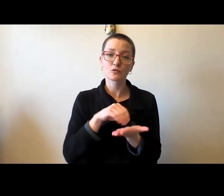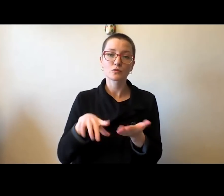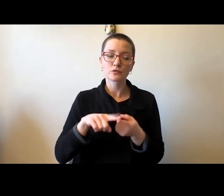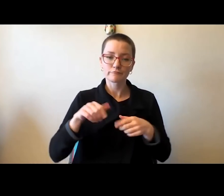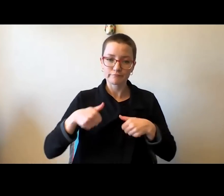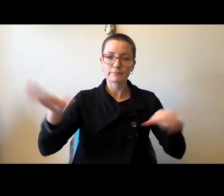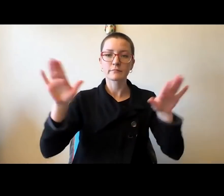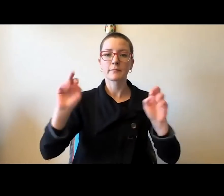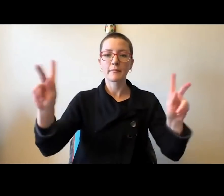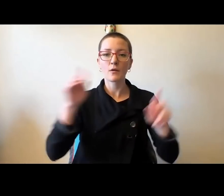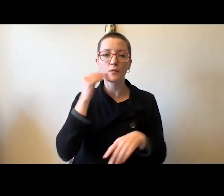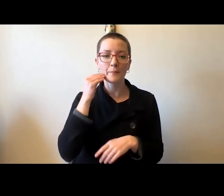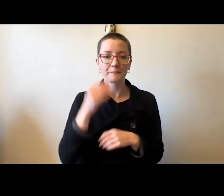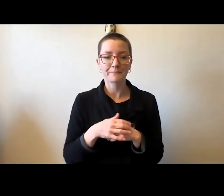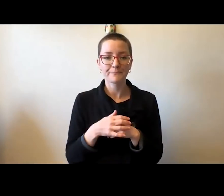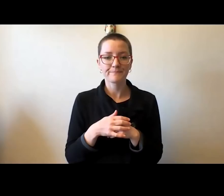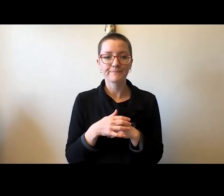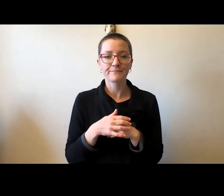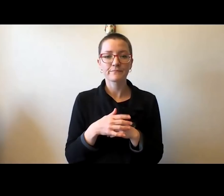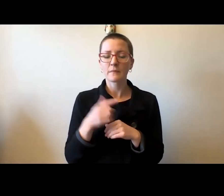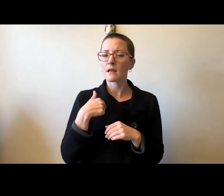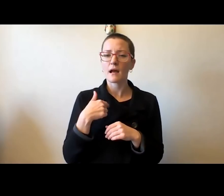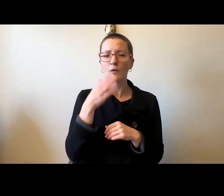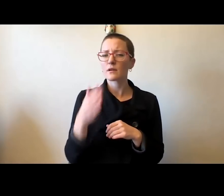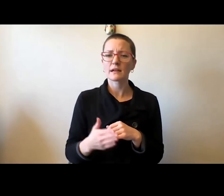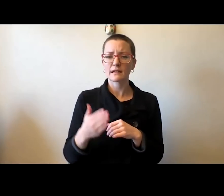Never in my career would I have imagined sending such a note,